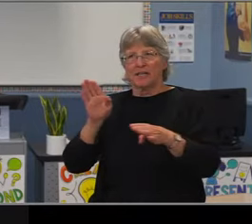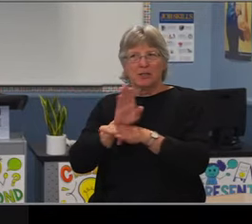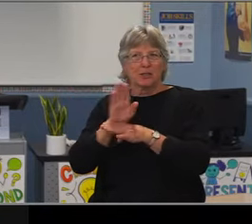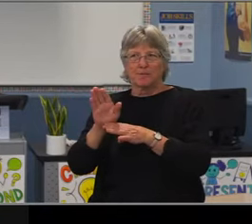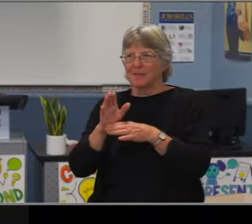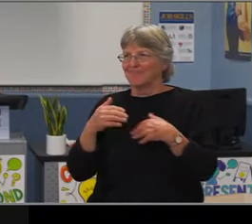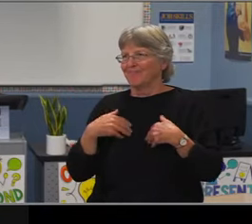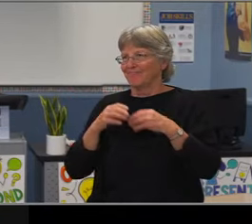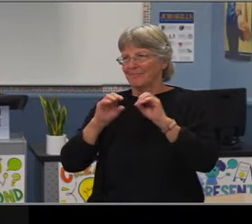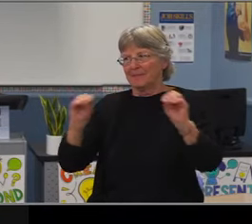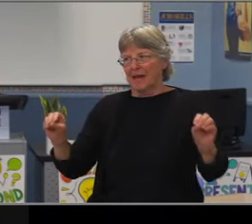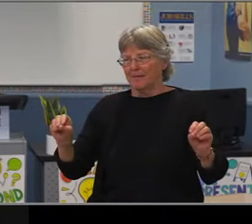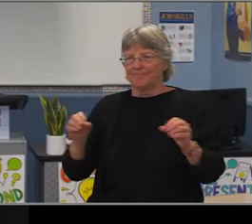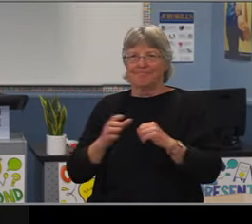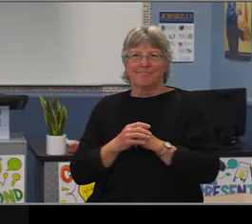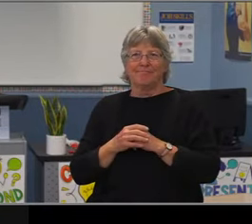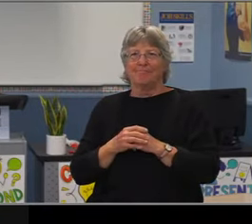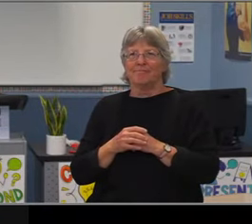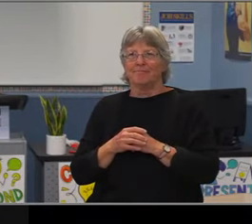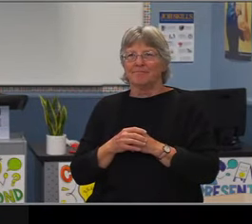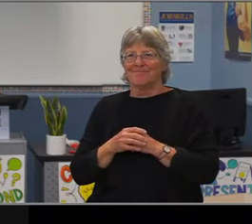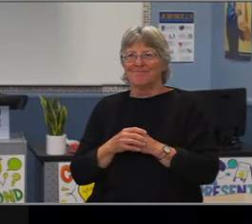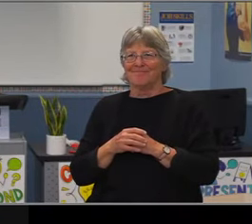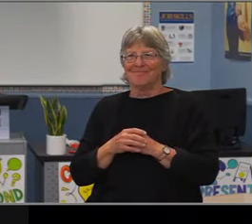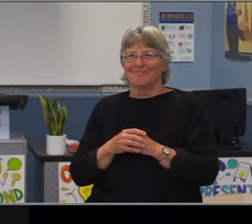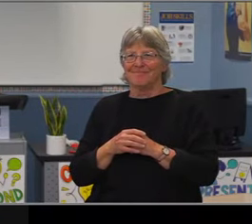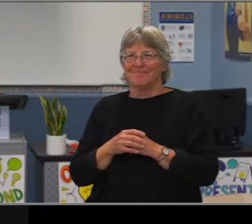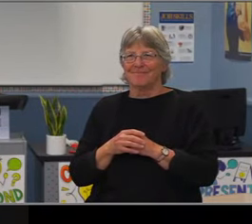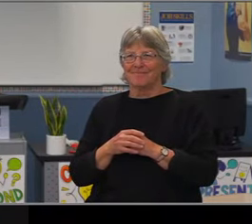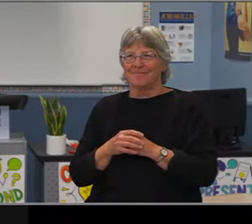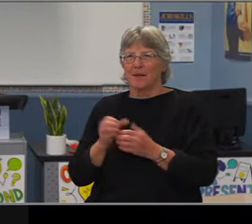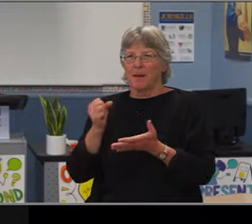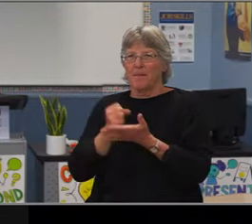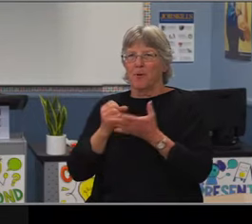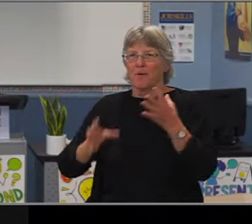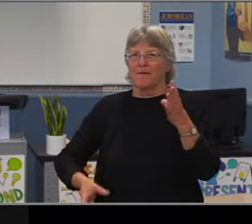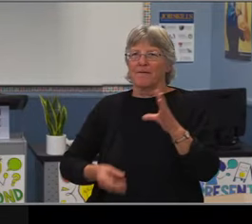The other is about Roberto Jenkins, who most of you know,